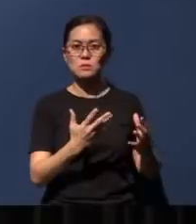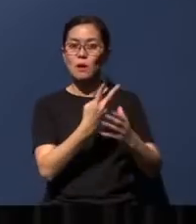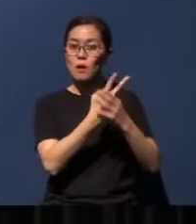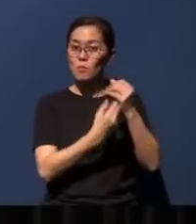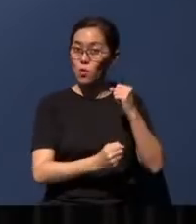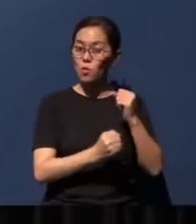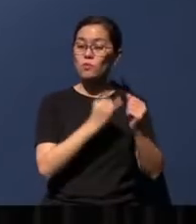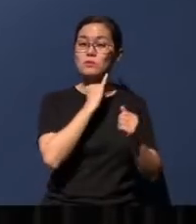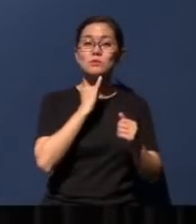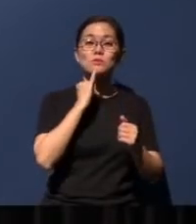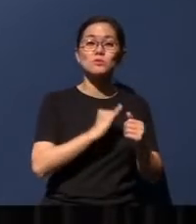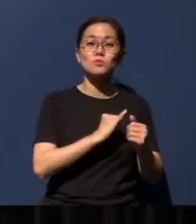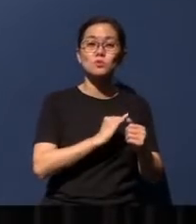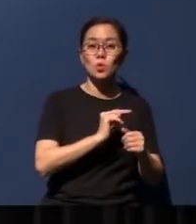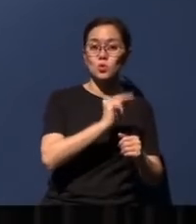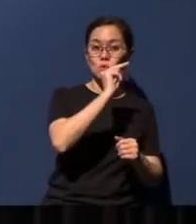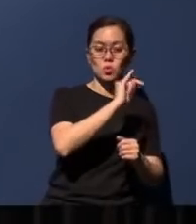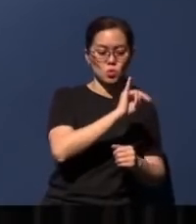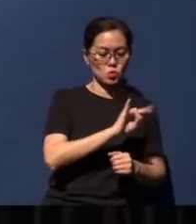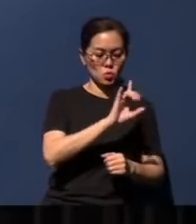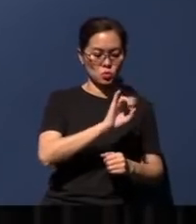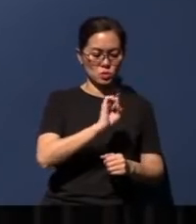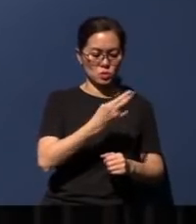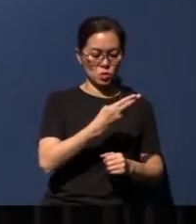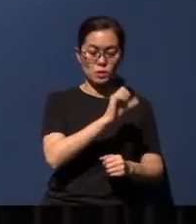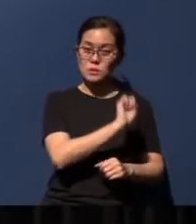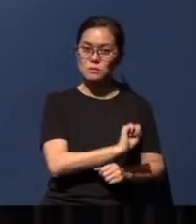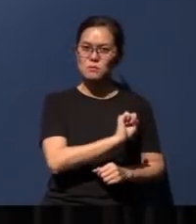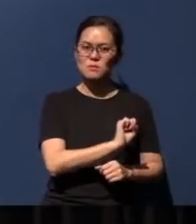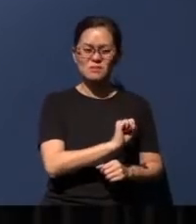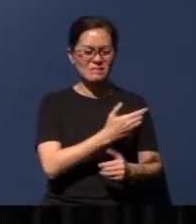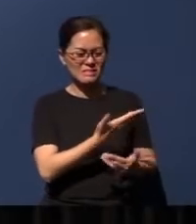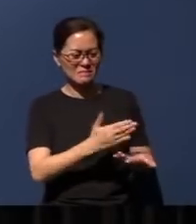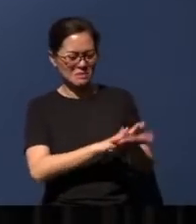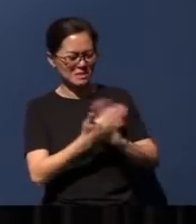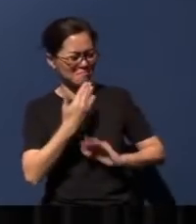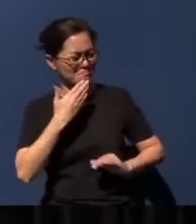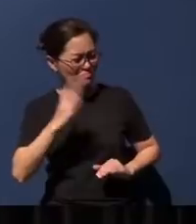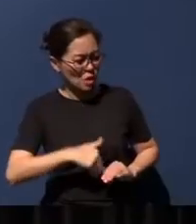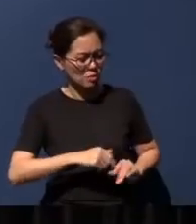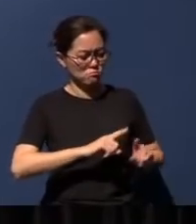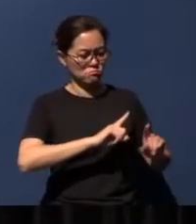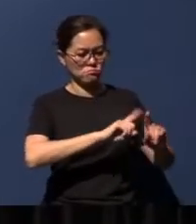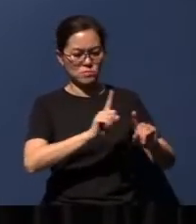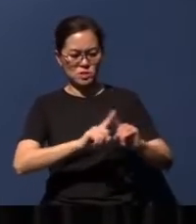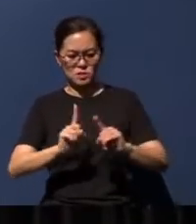in the south. You know, things had gotten so bad, that the different branches of leadership